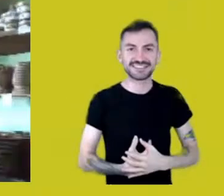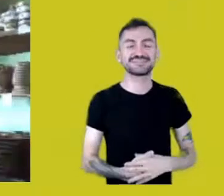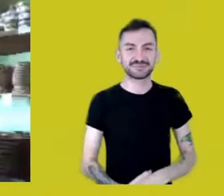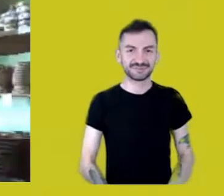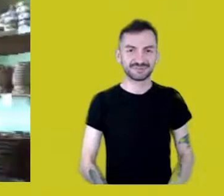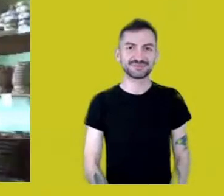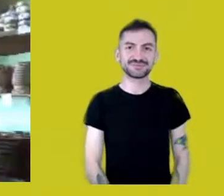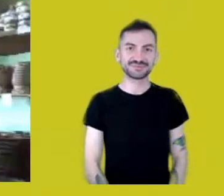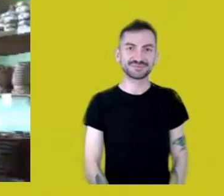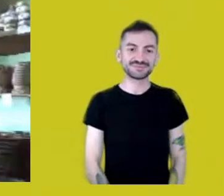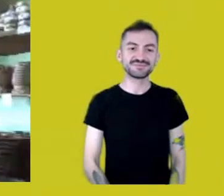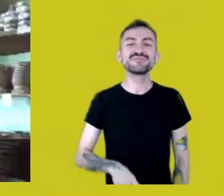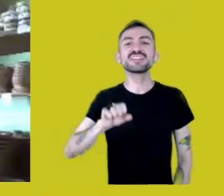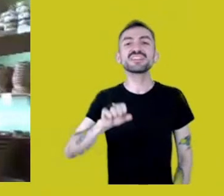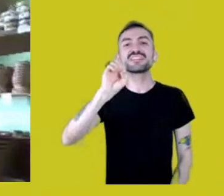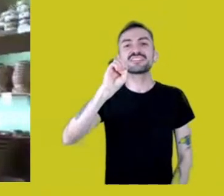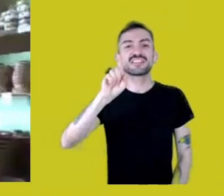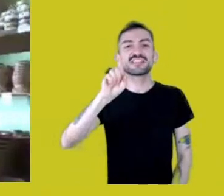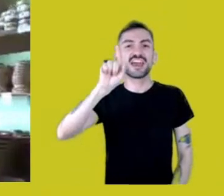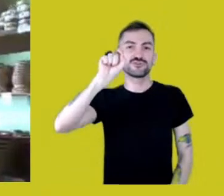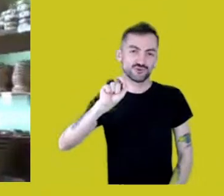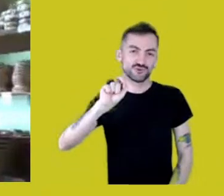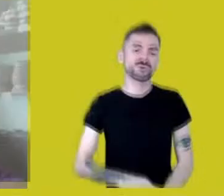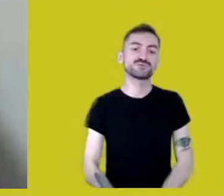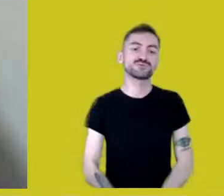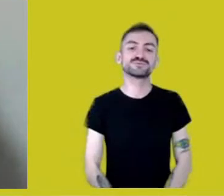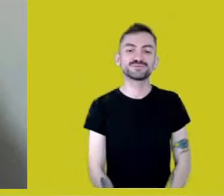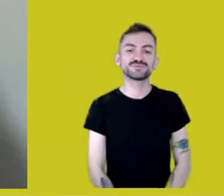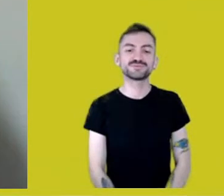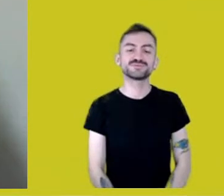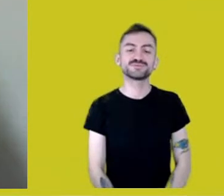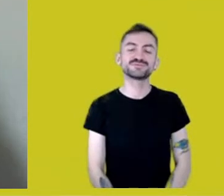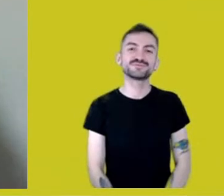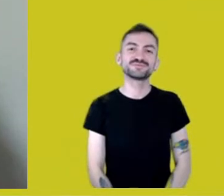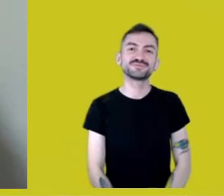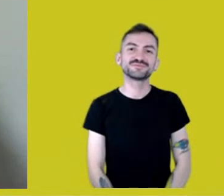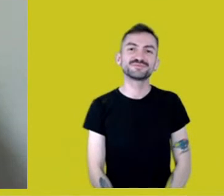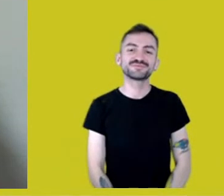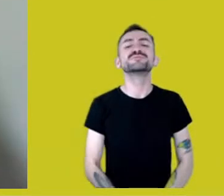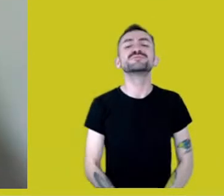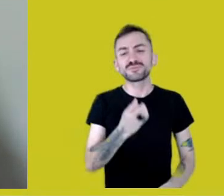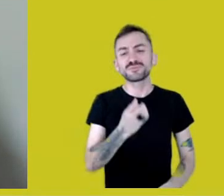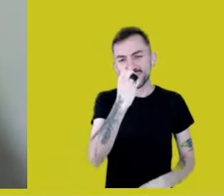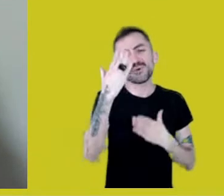Sérgio. Very good. Thank you, Maria Thaís,